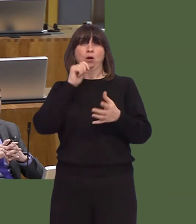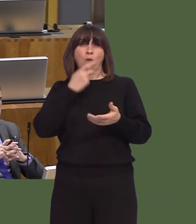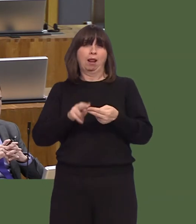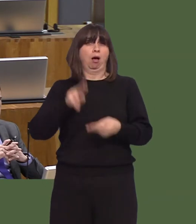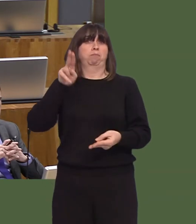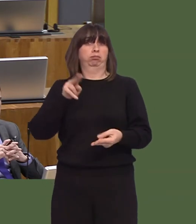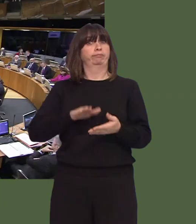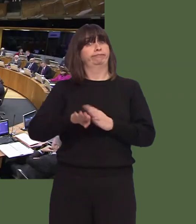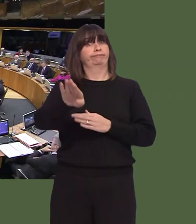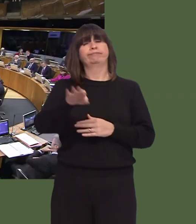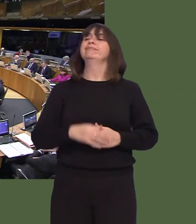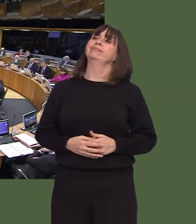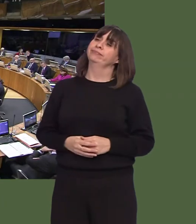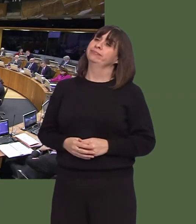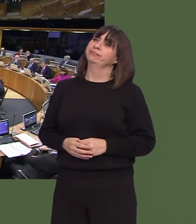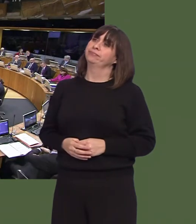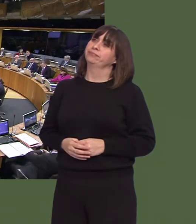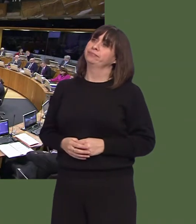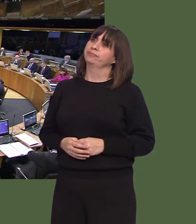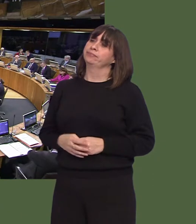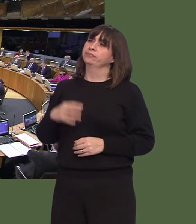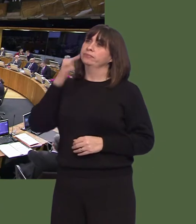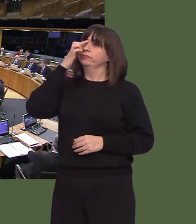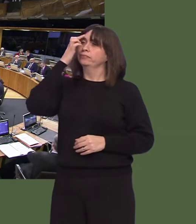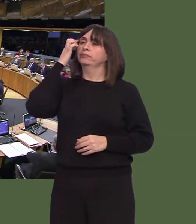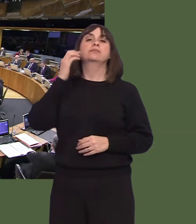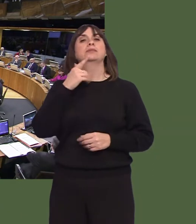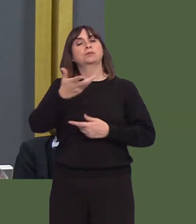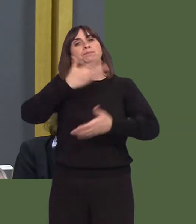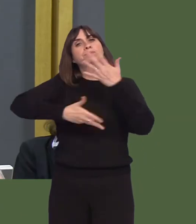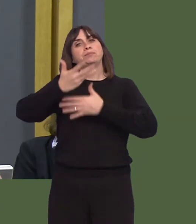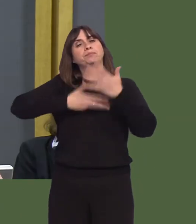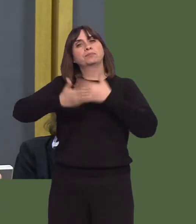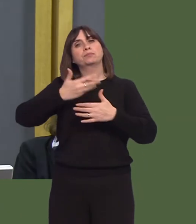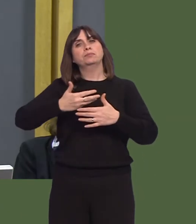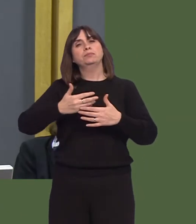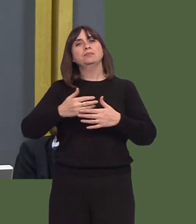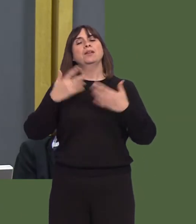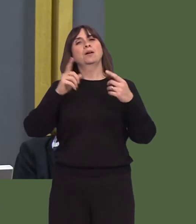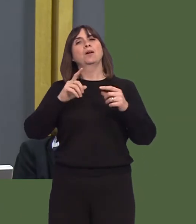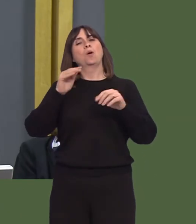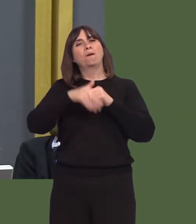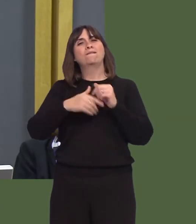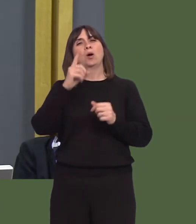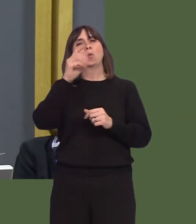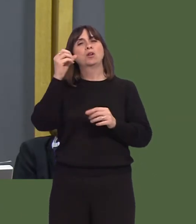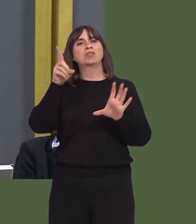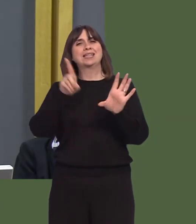Jane Hutt AM: 4. A wnaiff y Prif Weinidog ddatganiad am gamau Llywodraeth Cymru i nodi canmlwyddiant y bleidlais i fenywod?